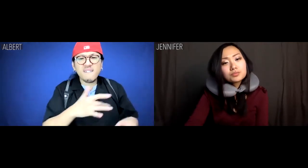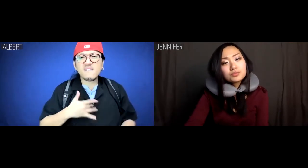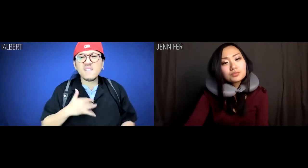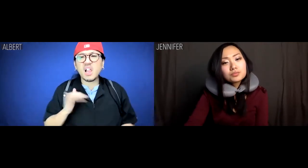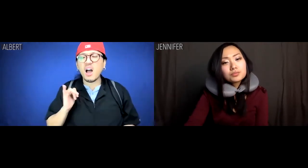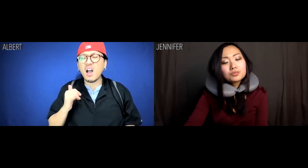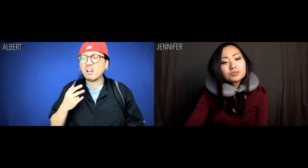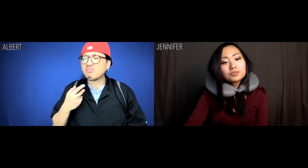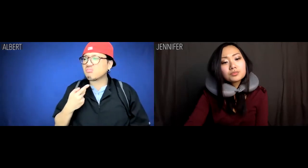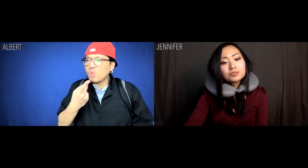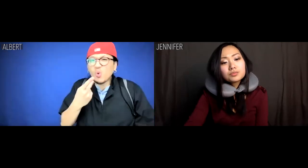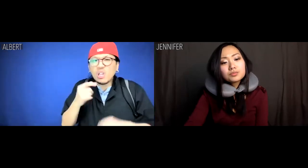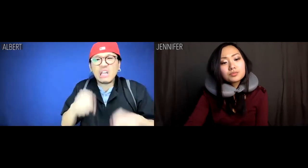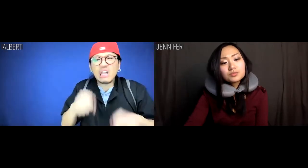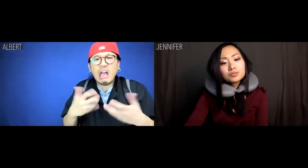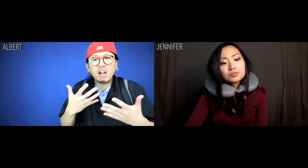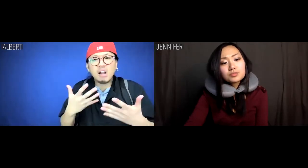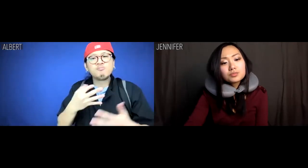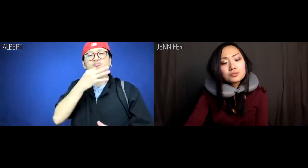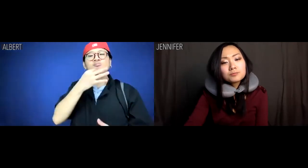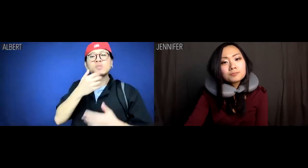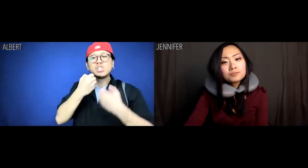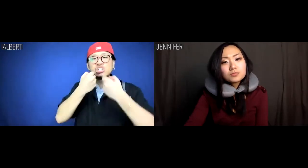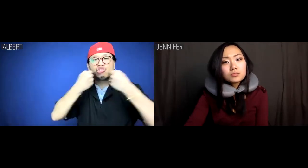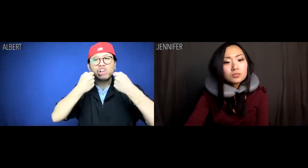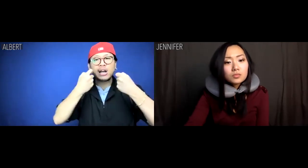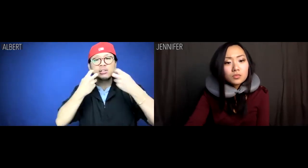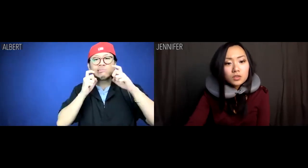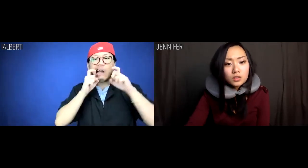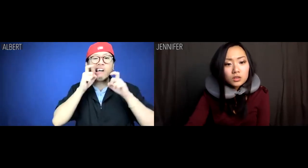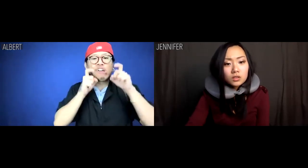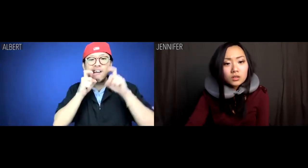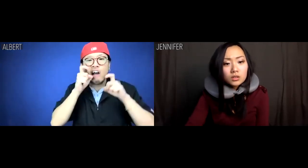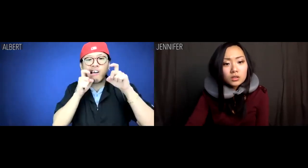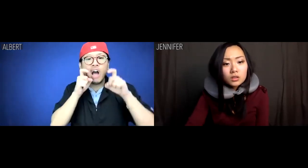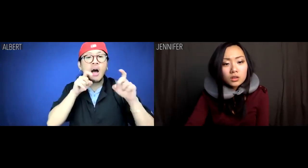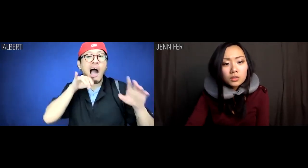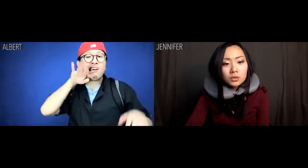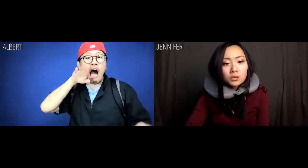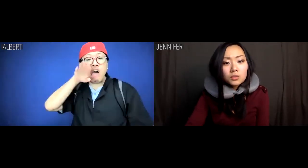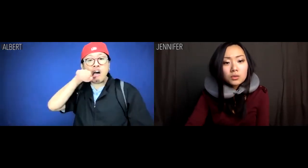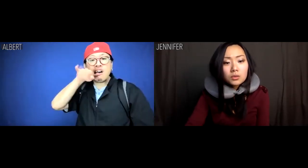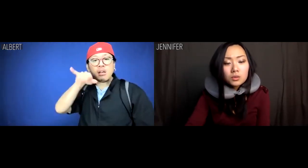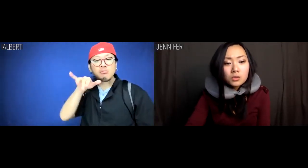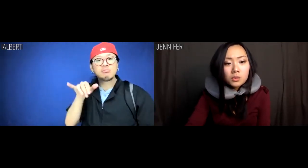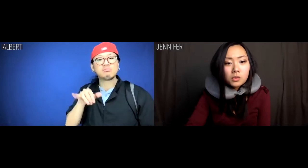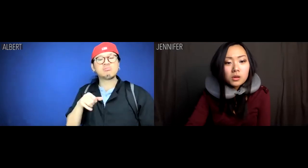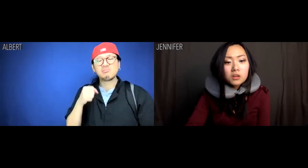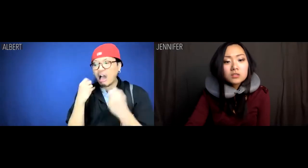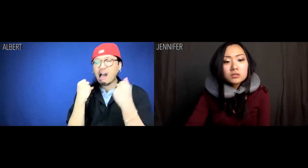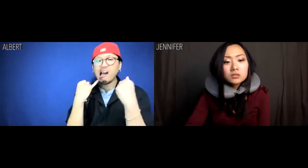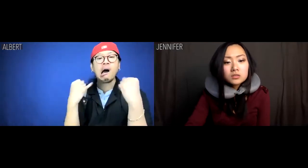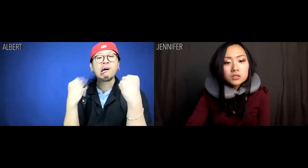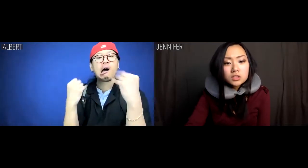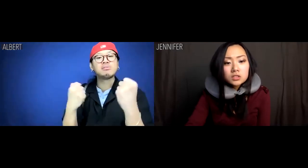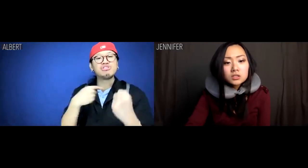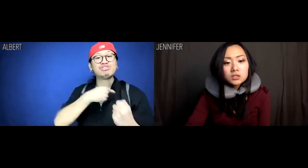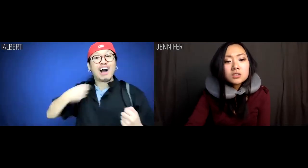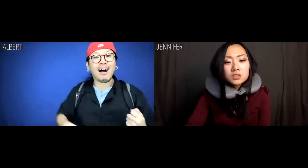I feel like will quickly master its mouth-stretching phonemes and subtle tonalities because we're Chinese.